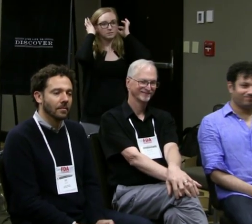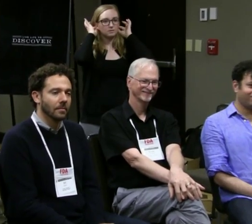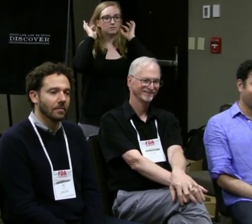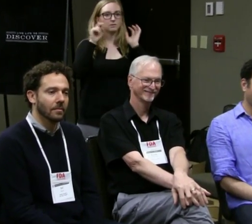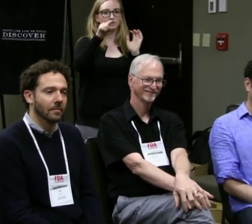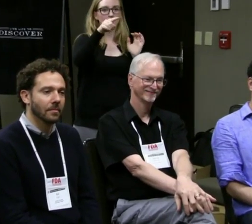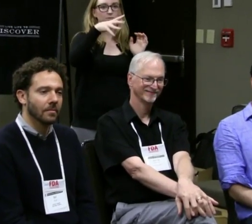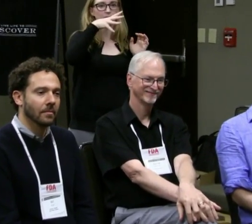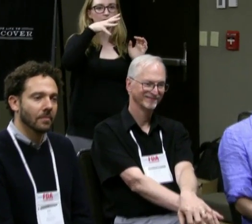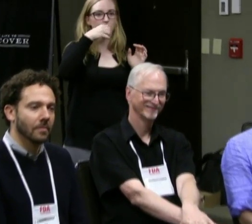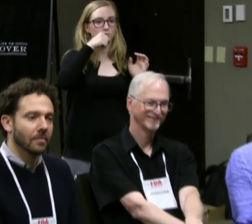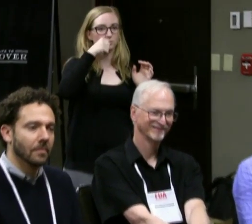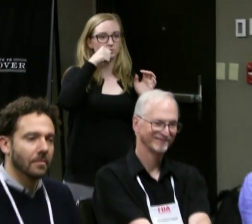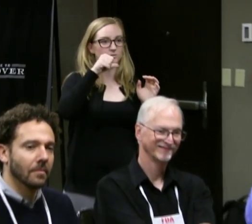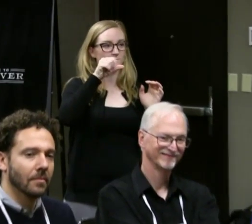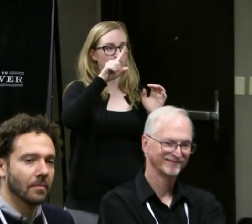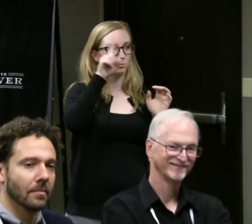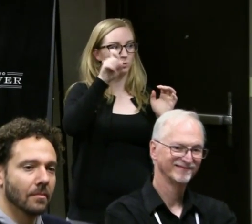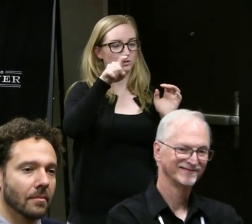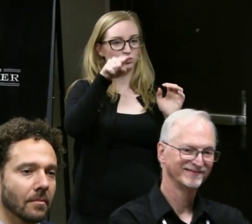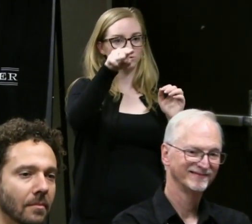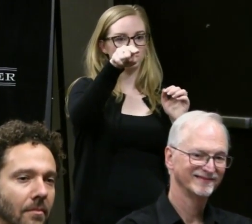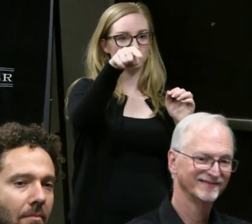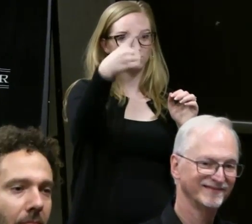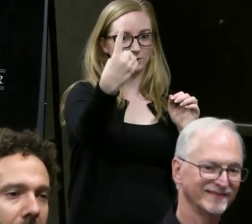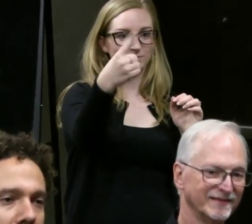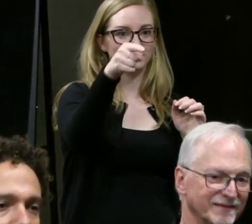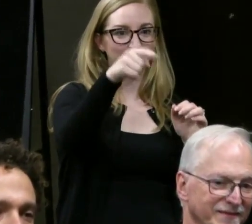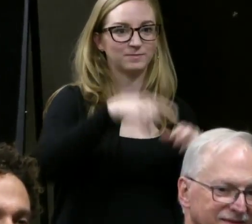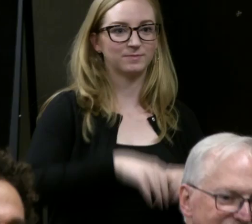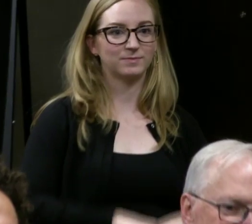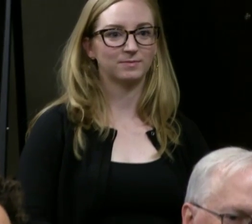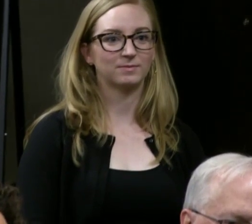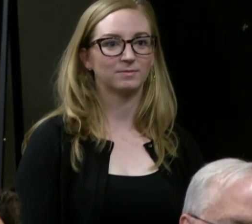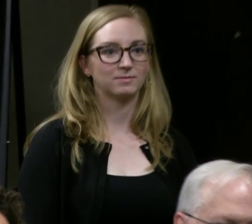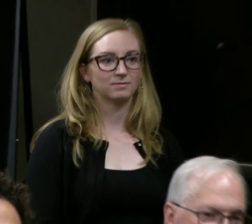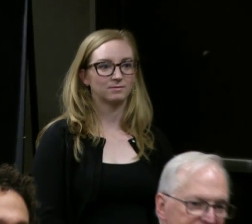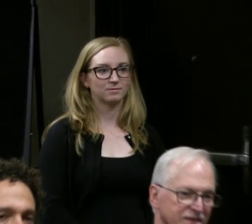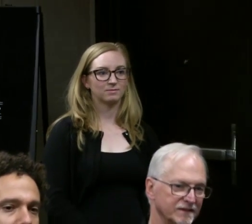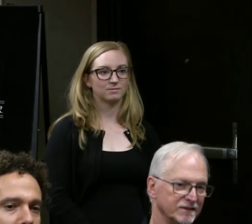There's one person with a question. (woman) Hello, I'm Clara.